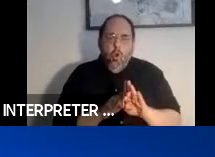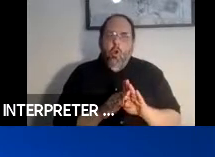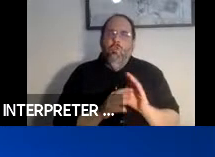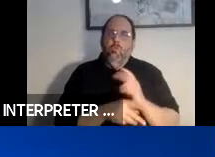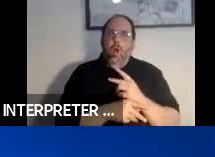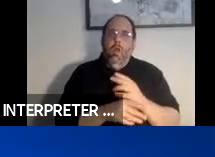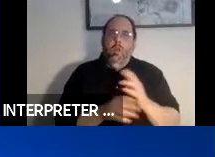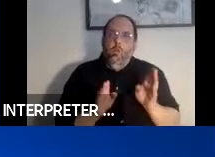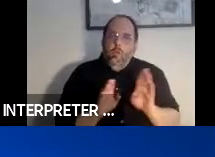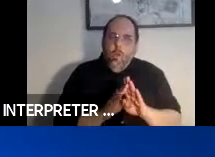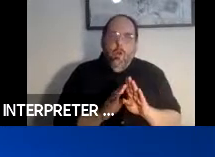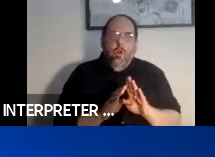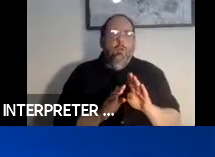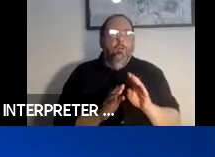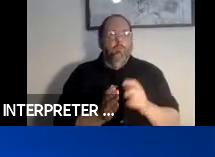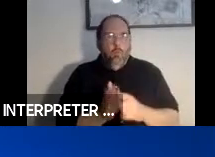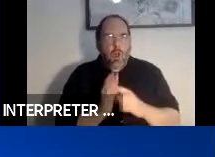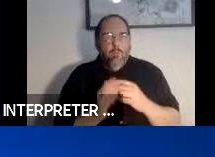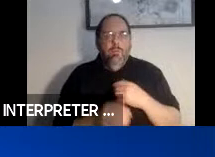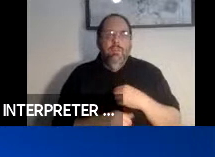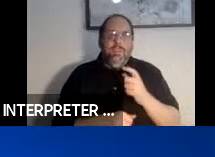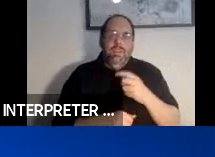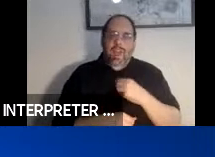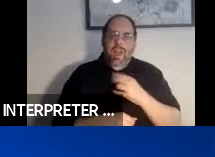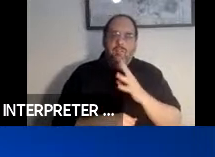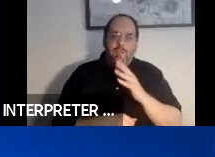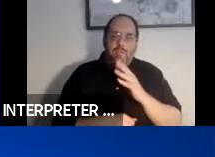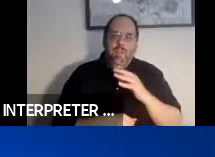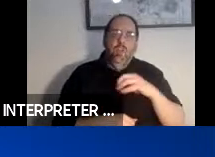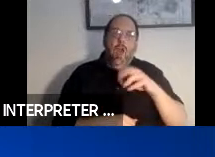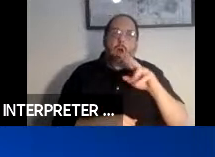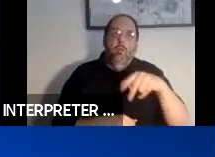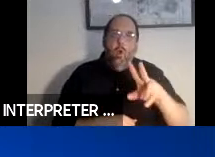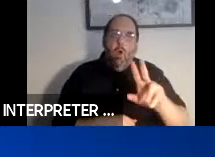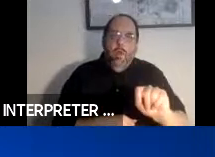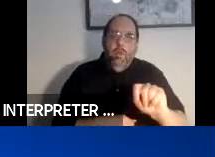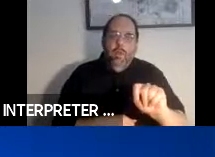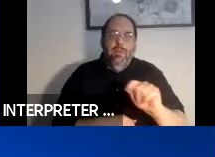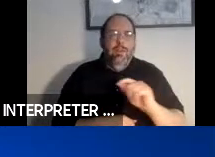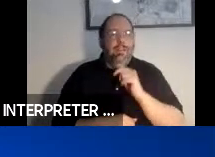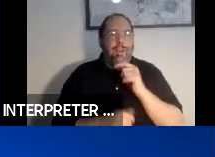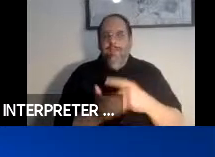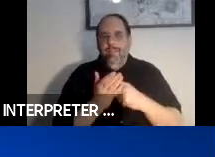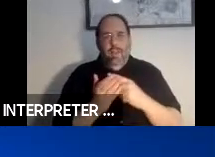speech output enabled. I am not going to dive into any of those requirements. What I want to focus